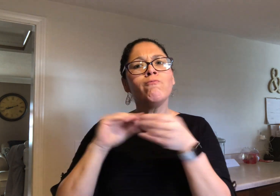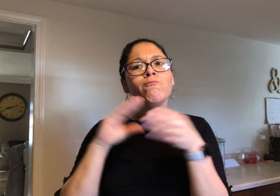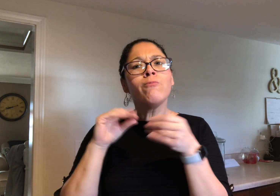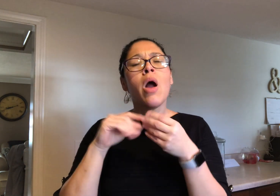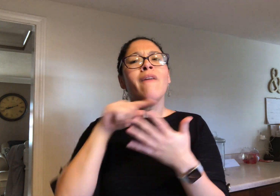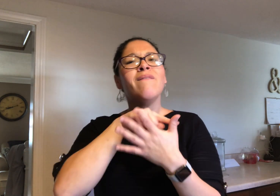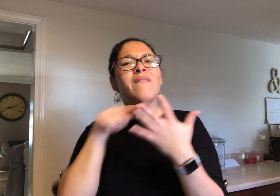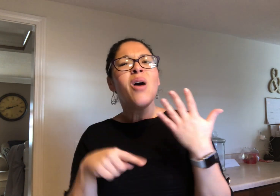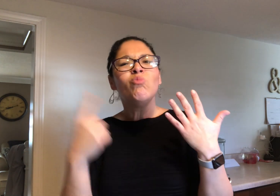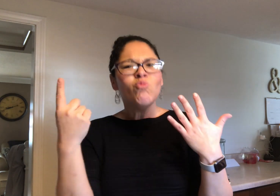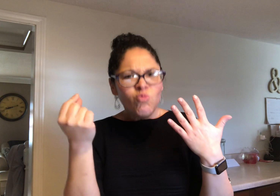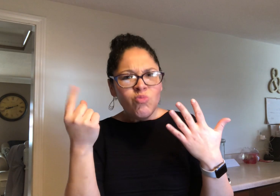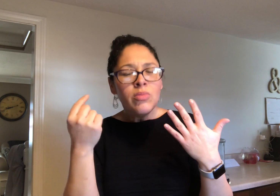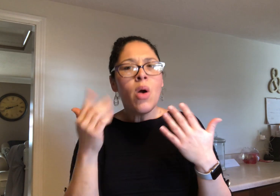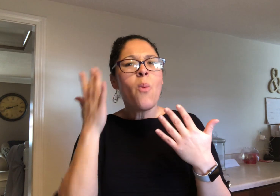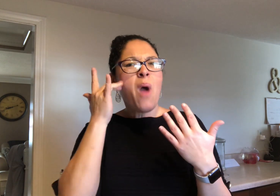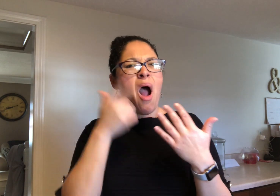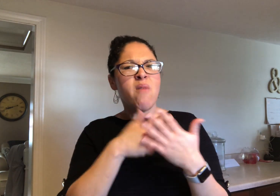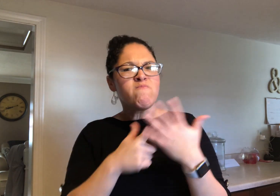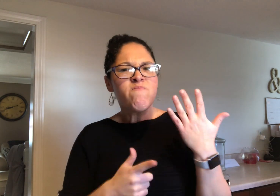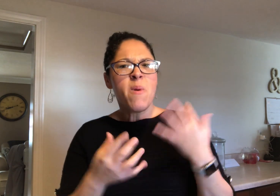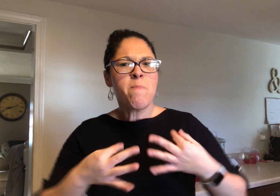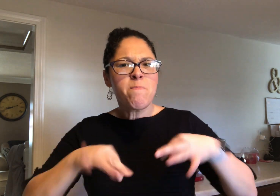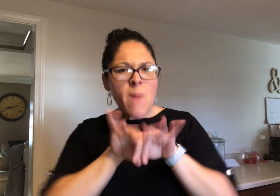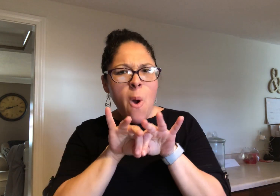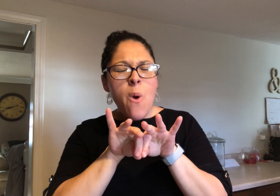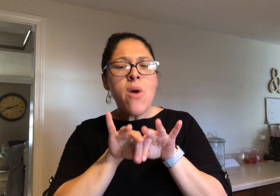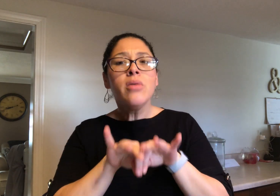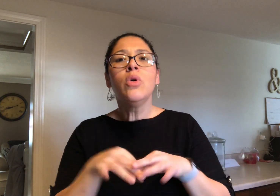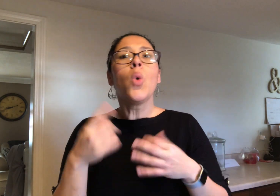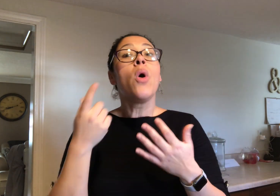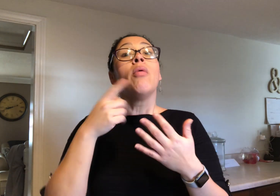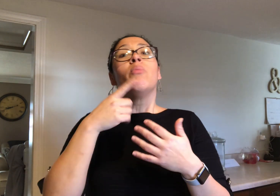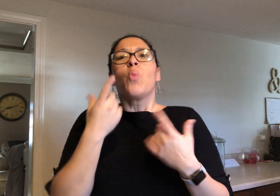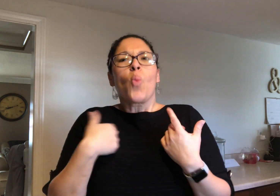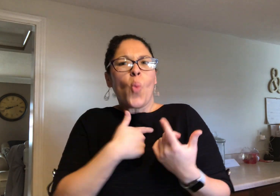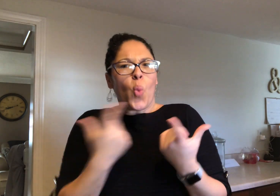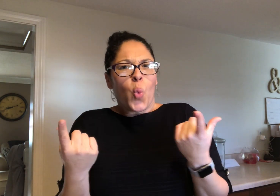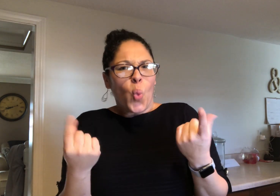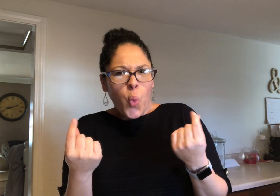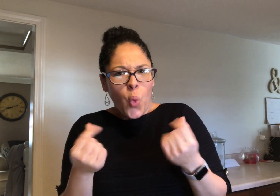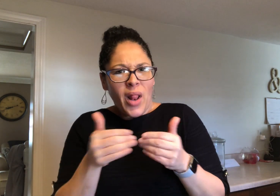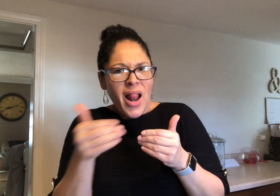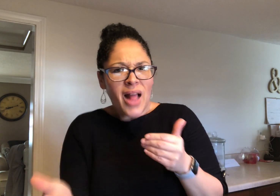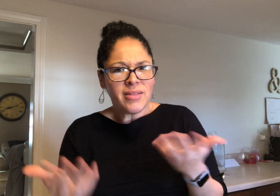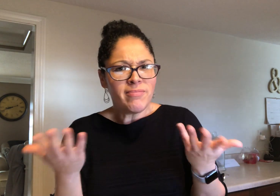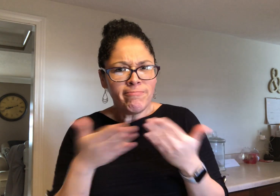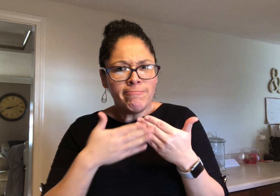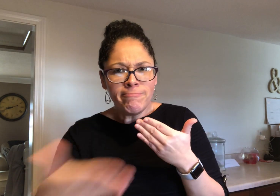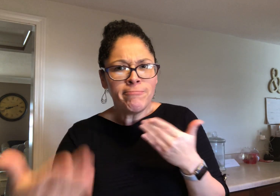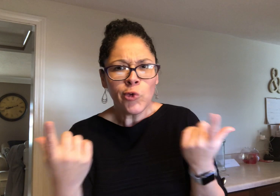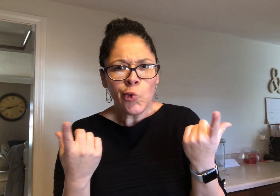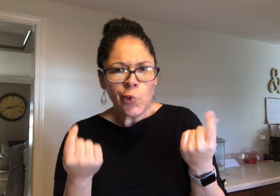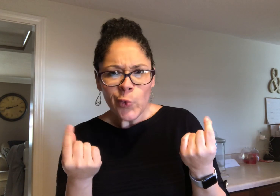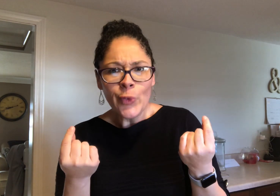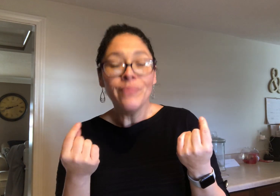To learn more about our five legislative proposals, why they are so important, and what we can do from now on.